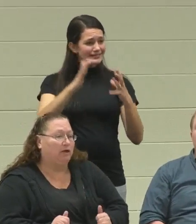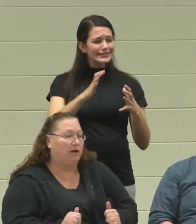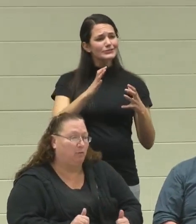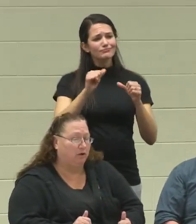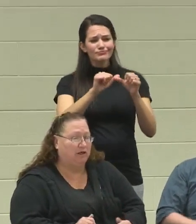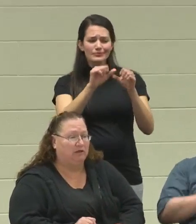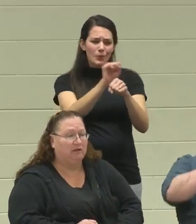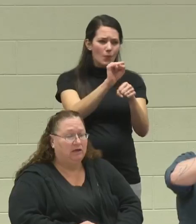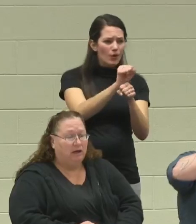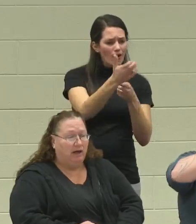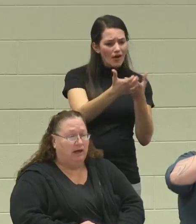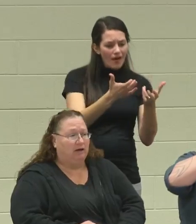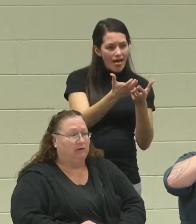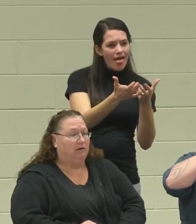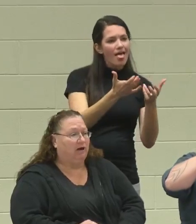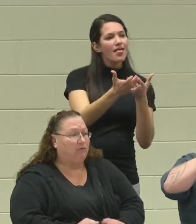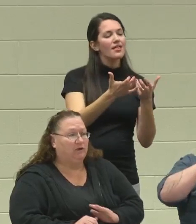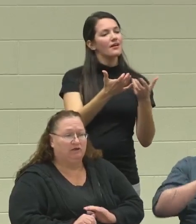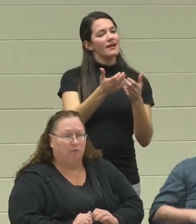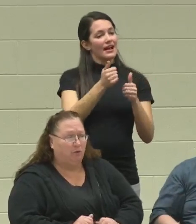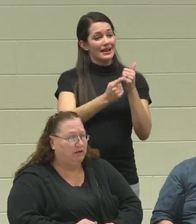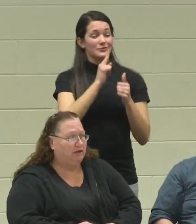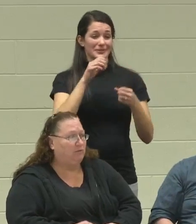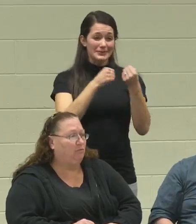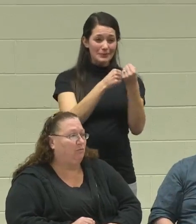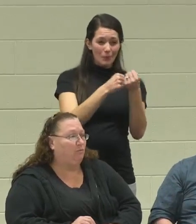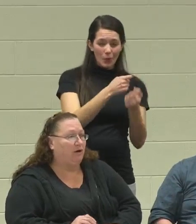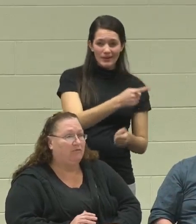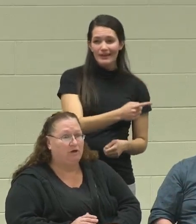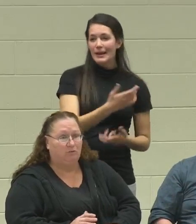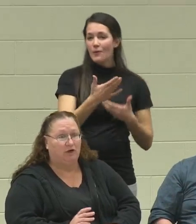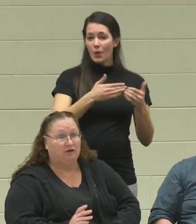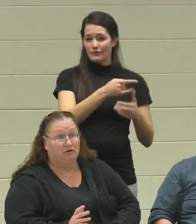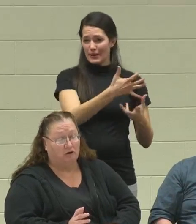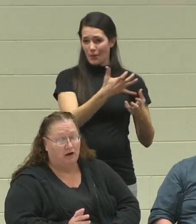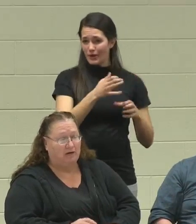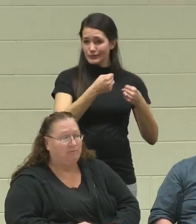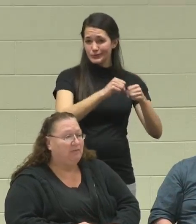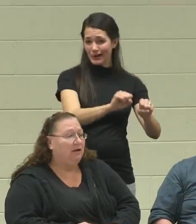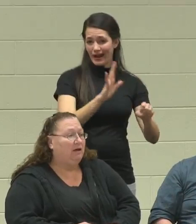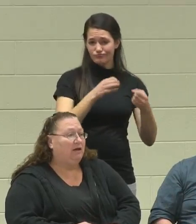kept working. Everyone supported him, whatever he wanted to try.